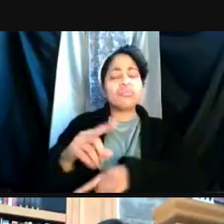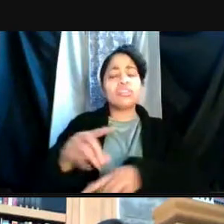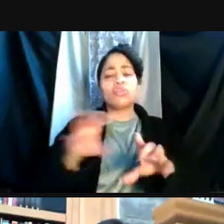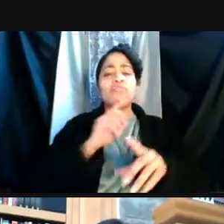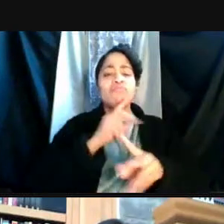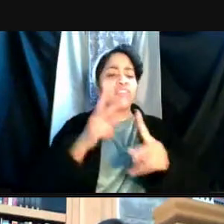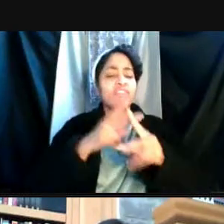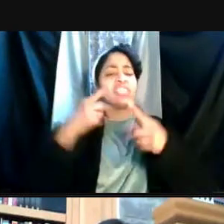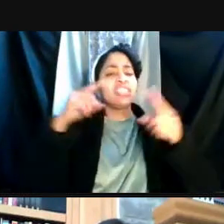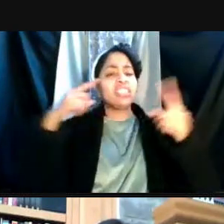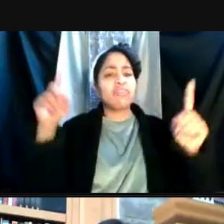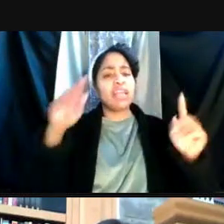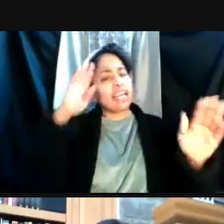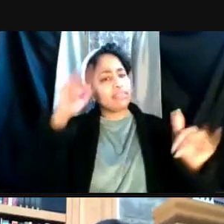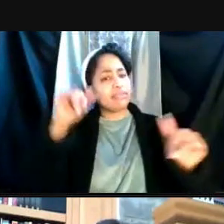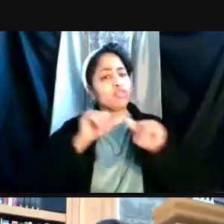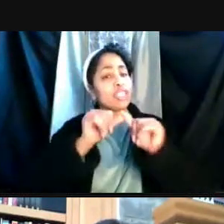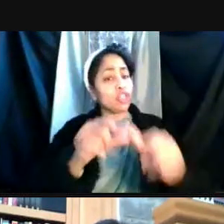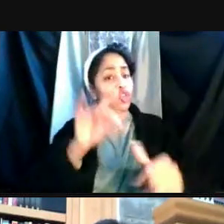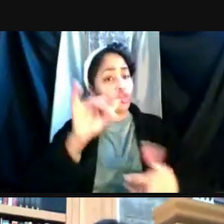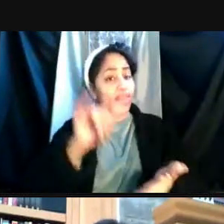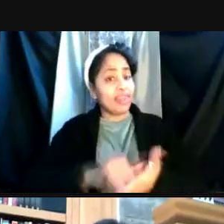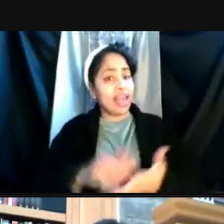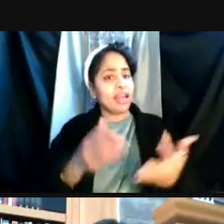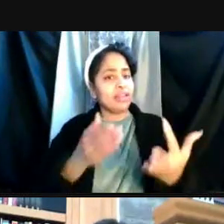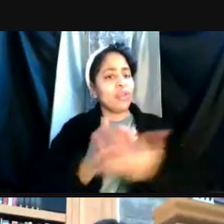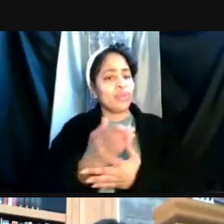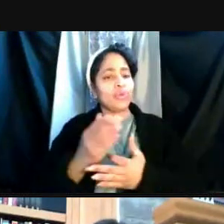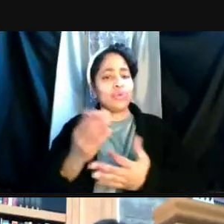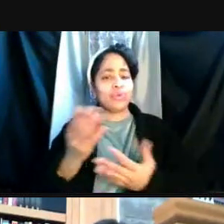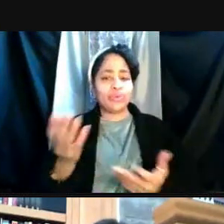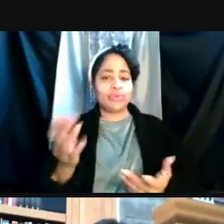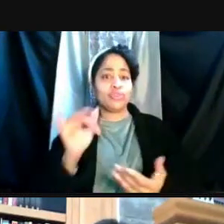to continue doing that through at least June